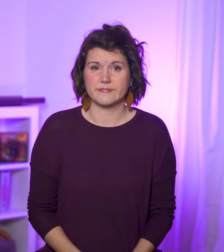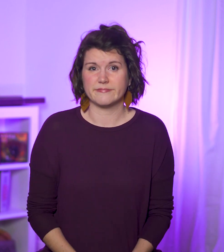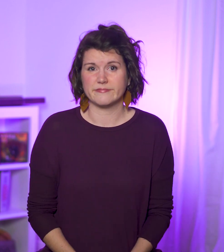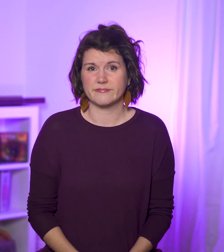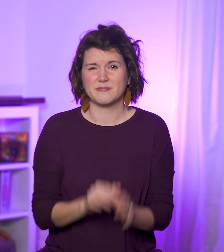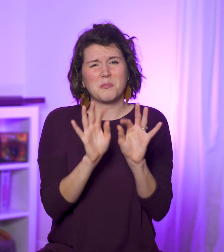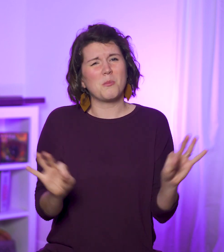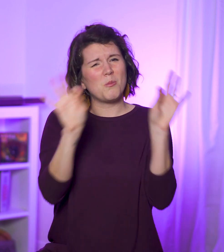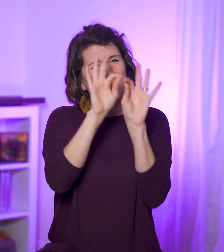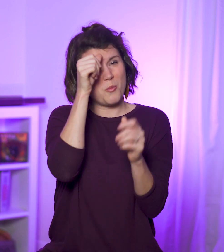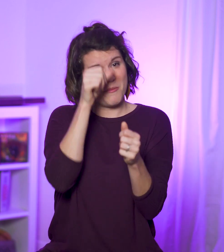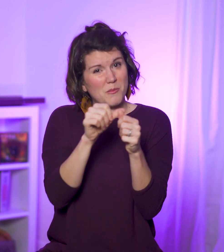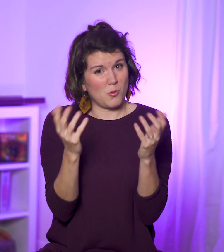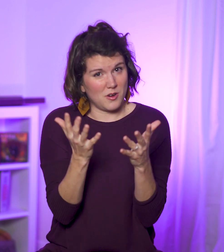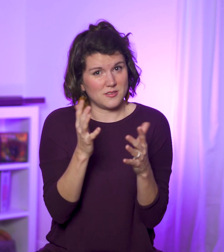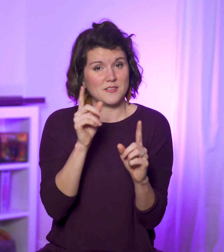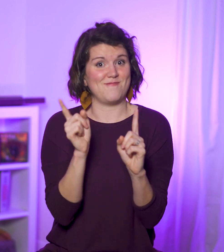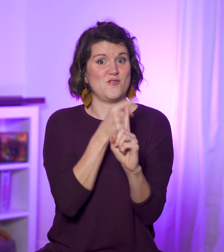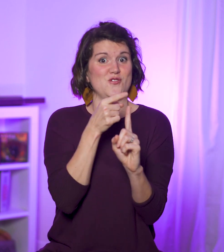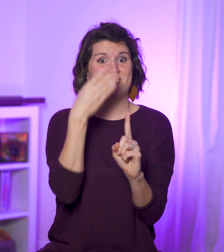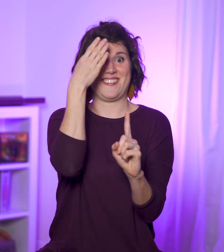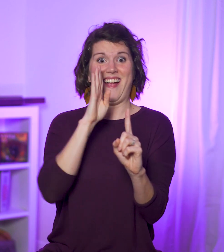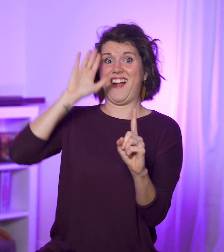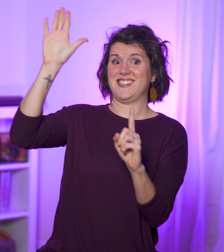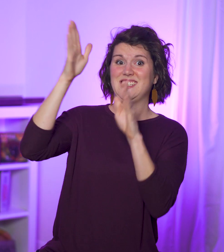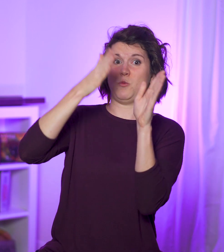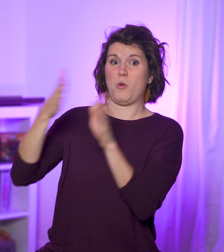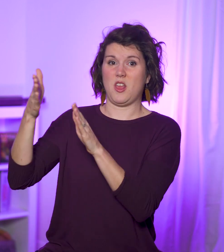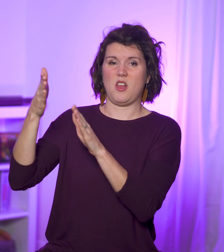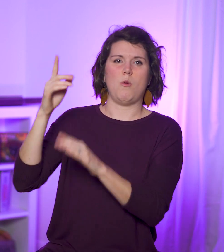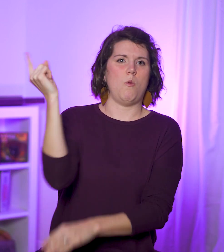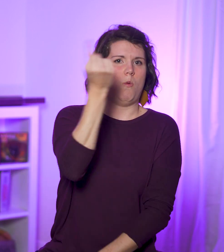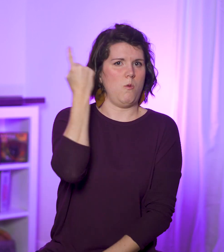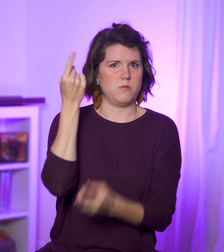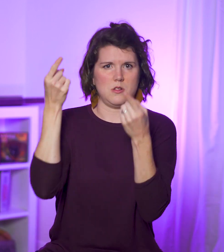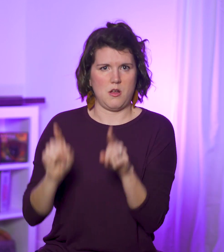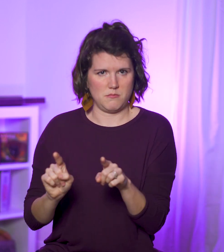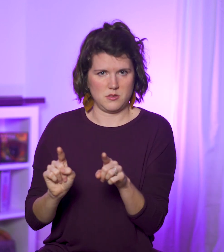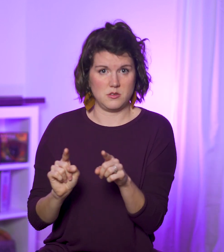There are a few noteworthy things here. First, God’s will always comes to pass.